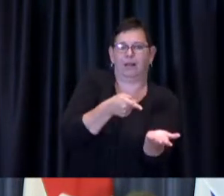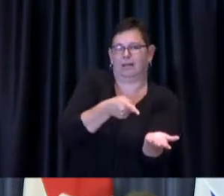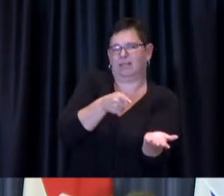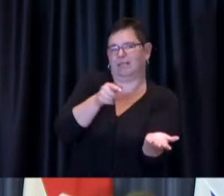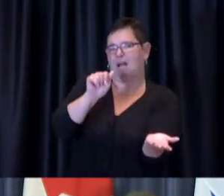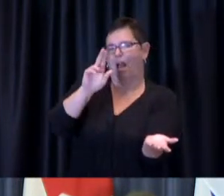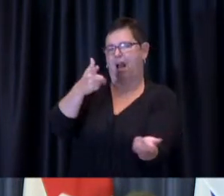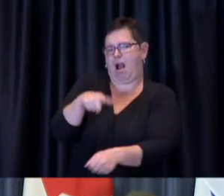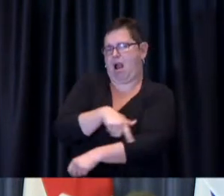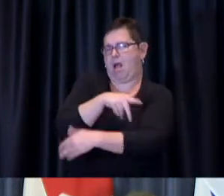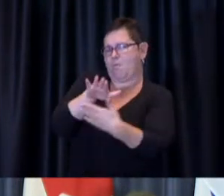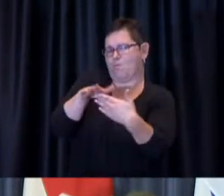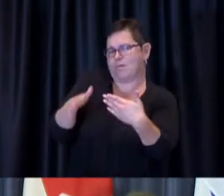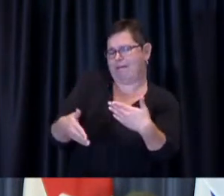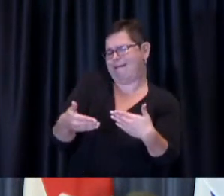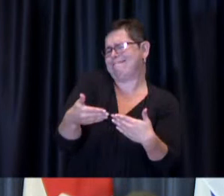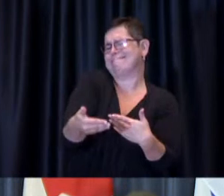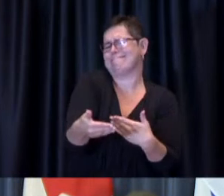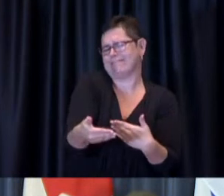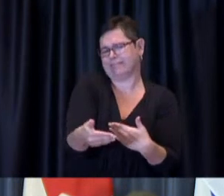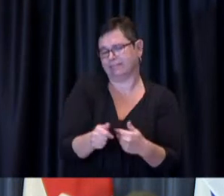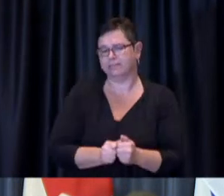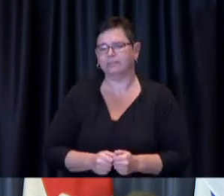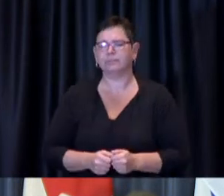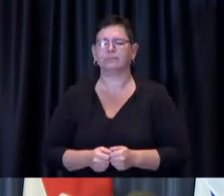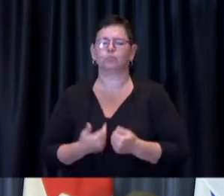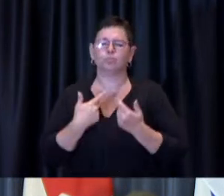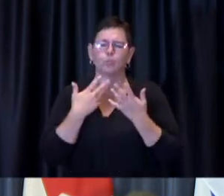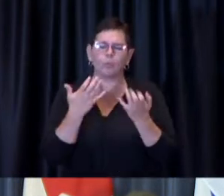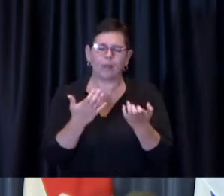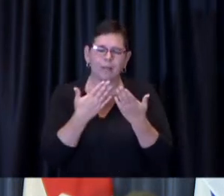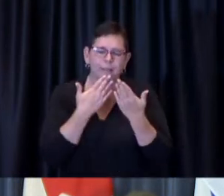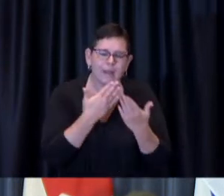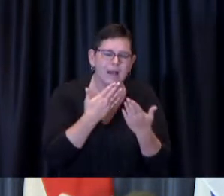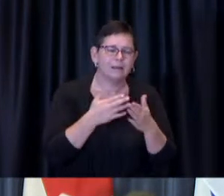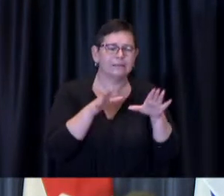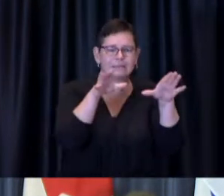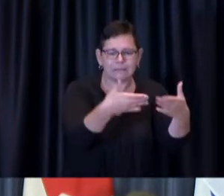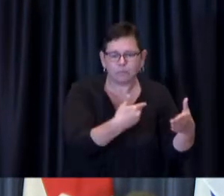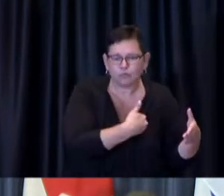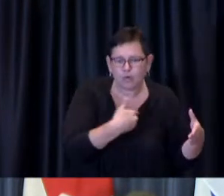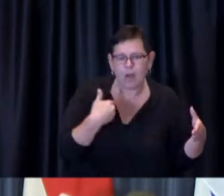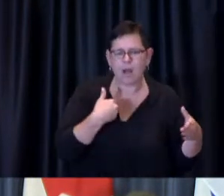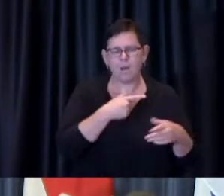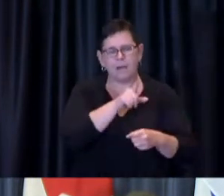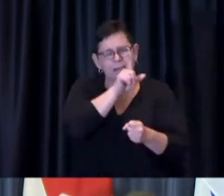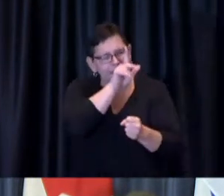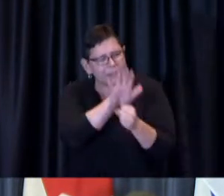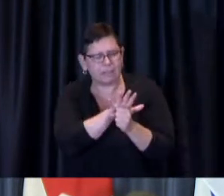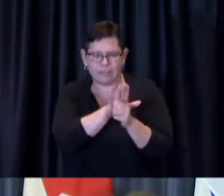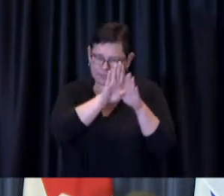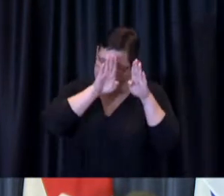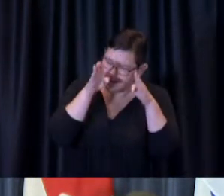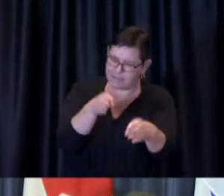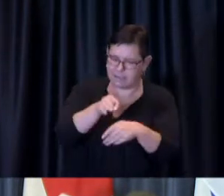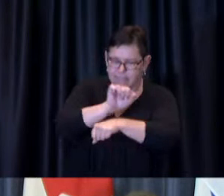I want to thank again all the members of Team Toronto who have devoted themselves to the Homebound Program and to make sure that we get vaccinations made available to